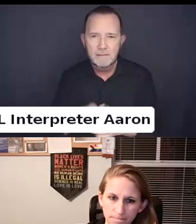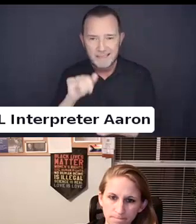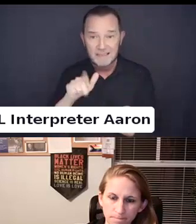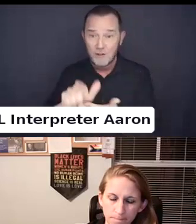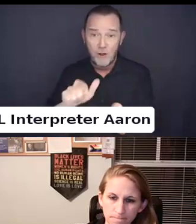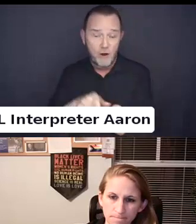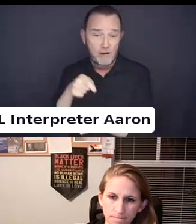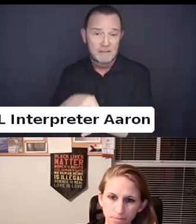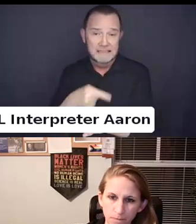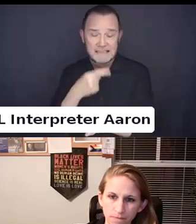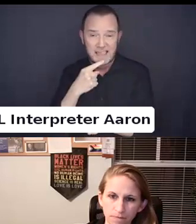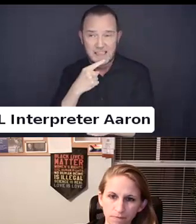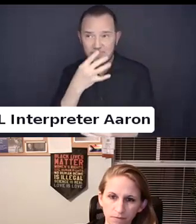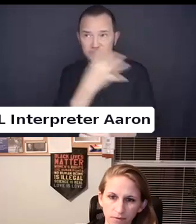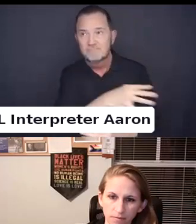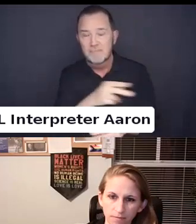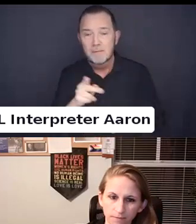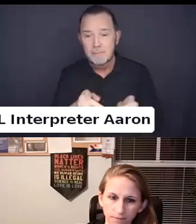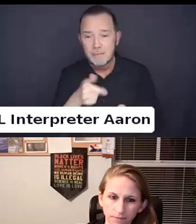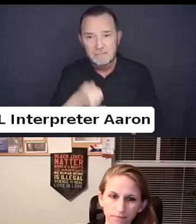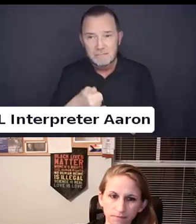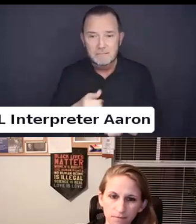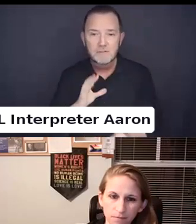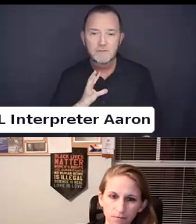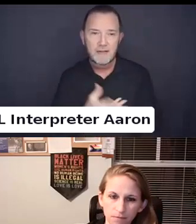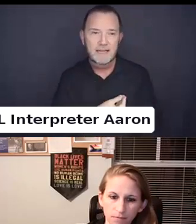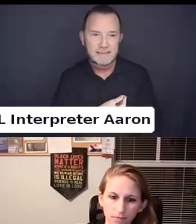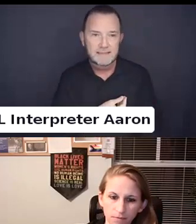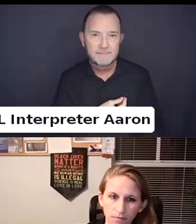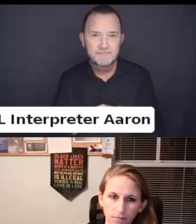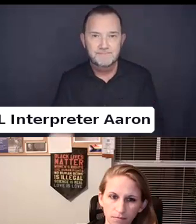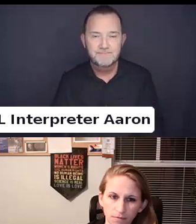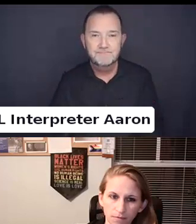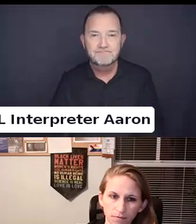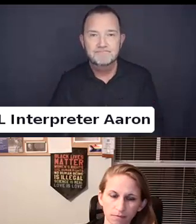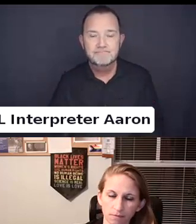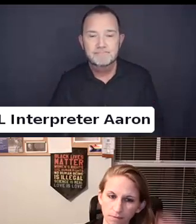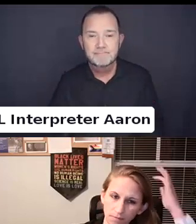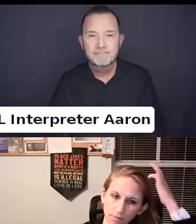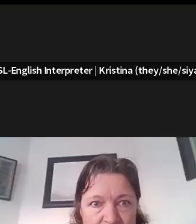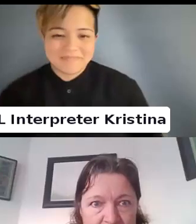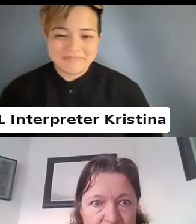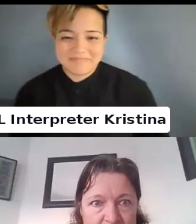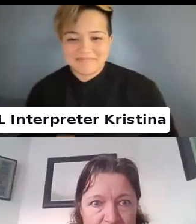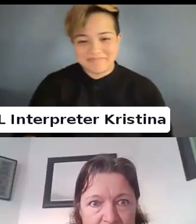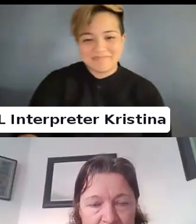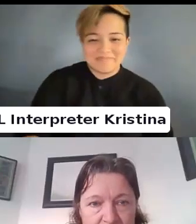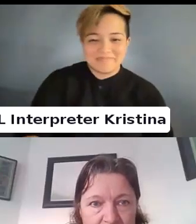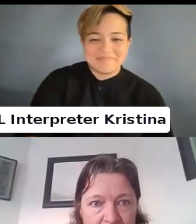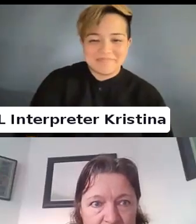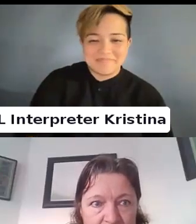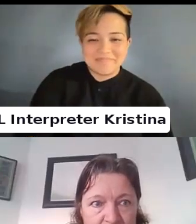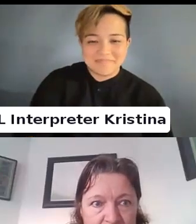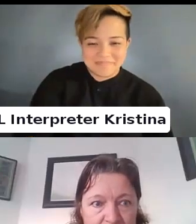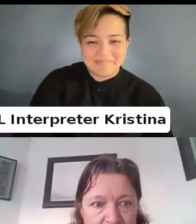I would say I want to attest to not just the topic of